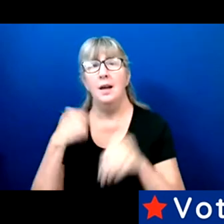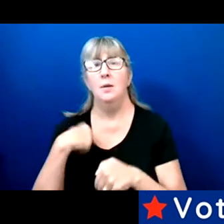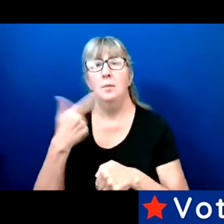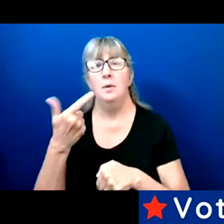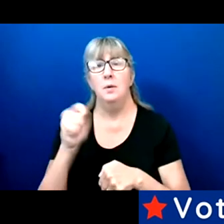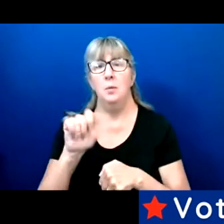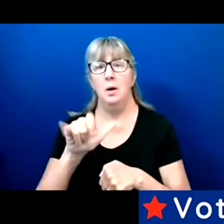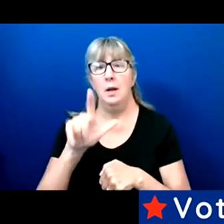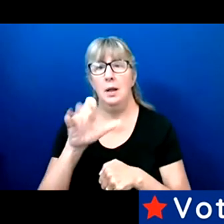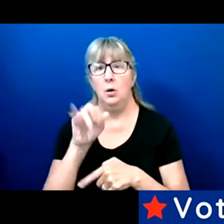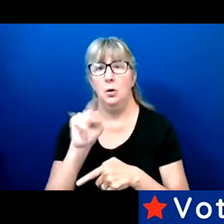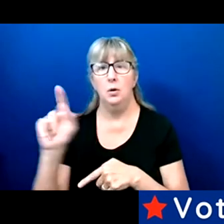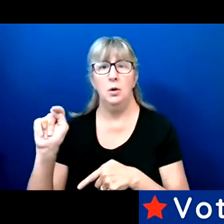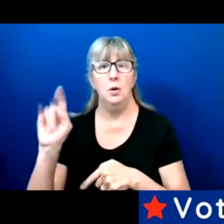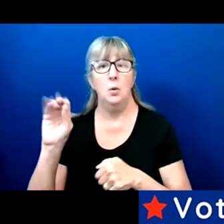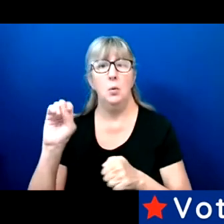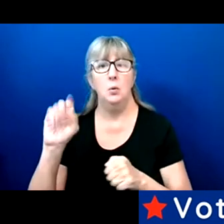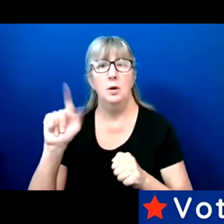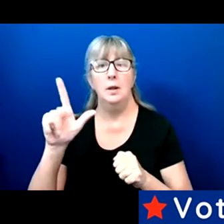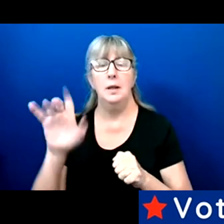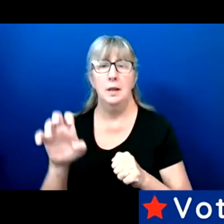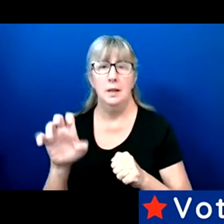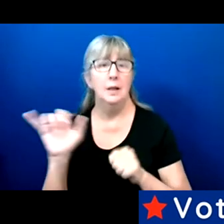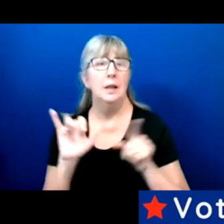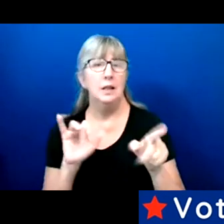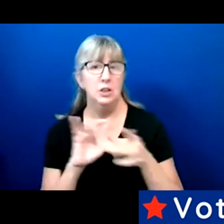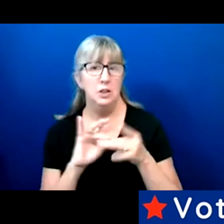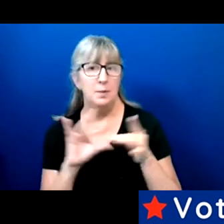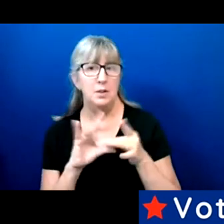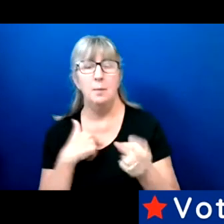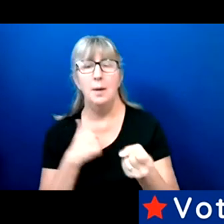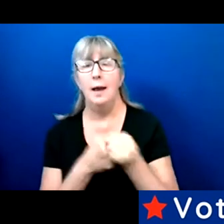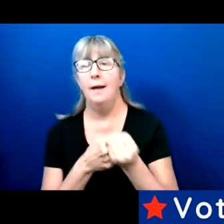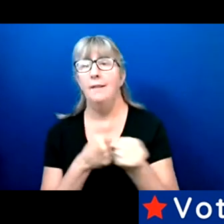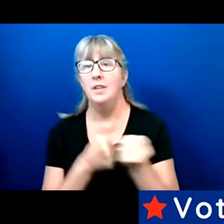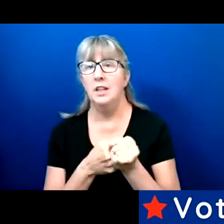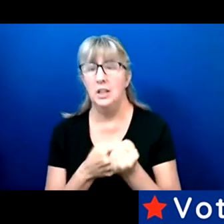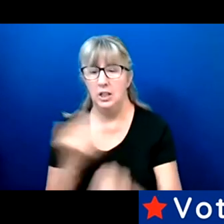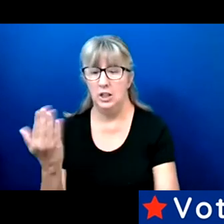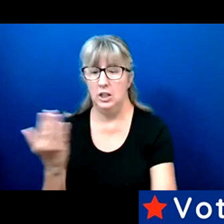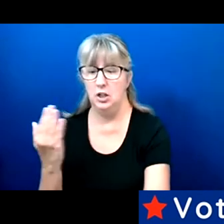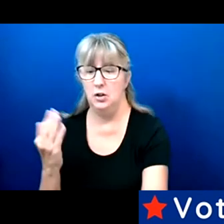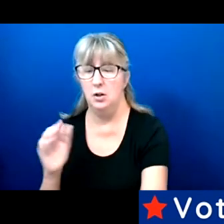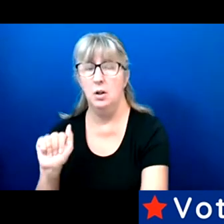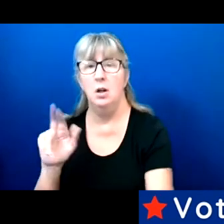I am as Lilian said, independent living advocate here in Augusta, Georgia and I work for Walton